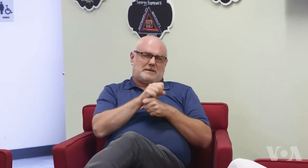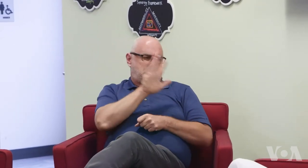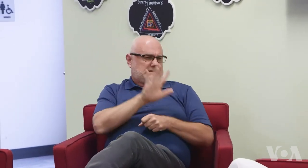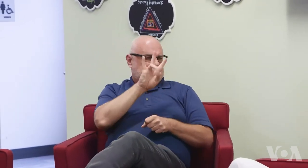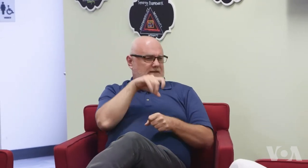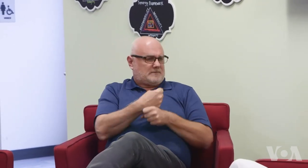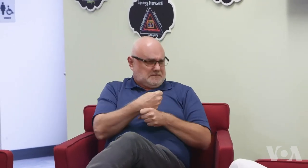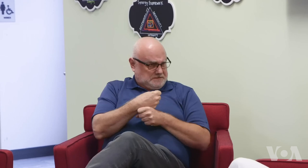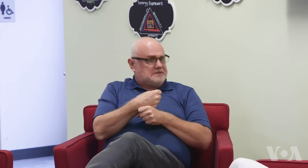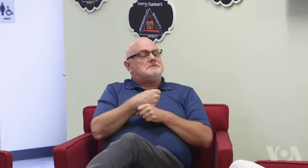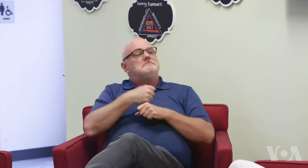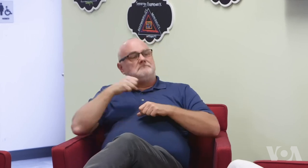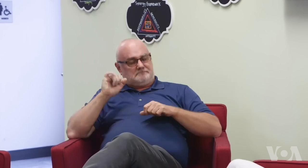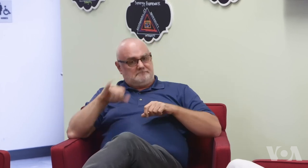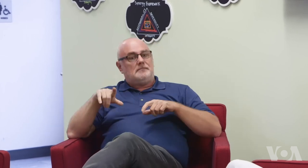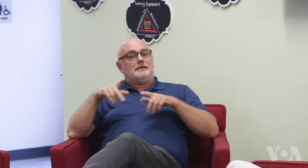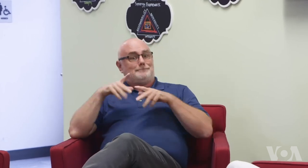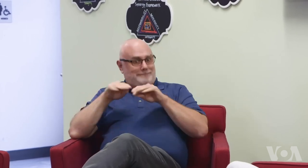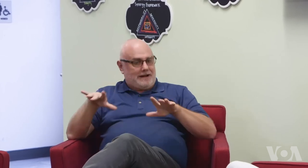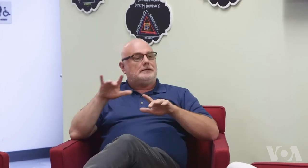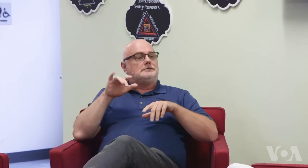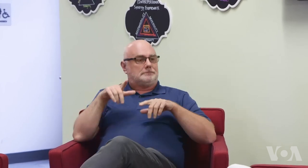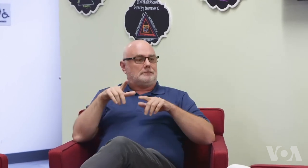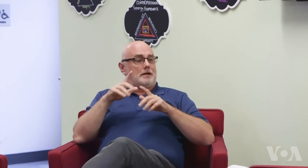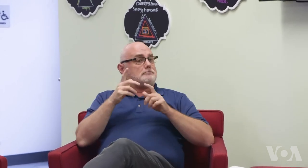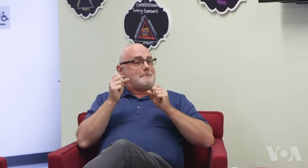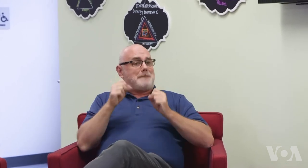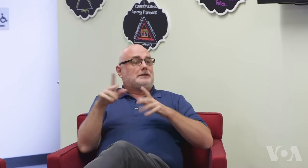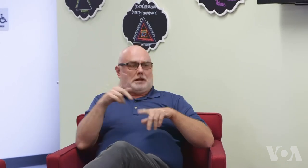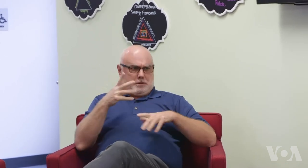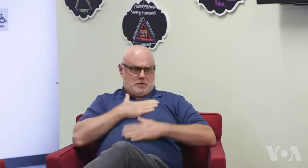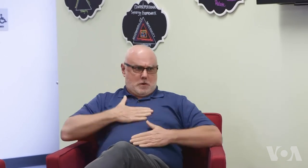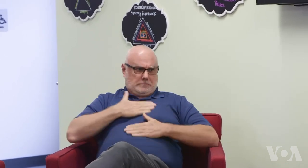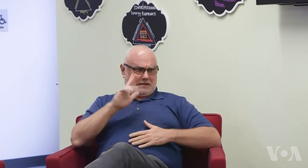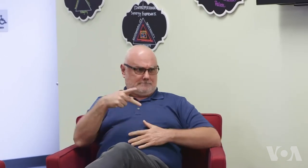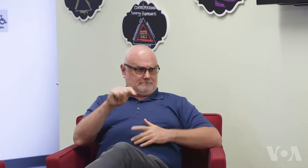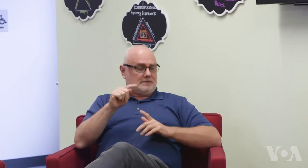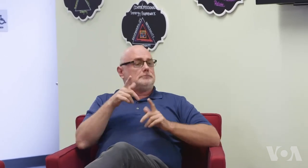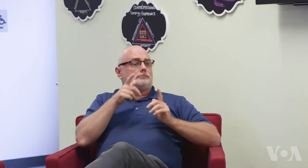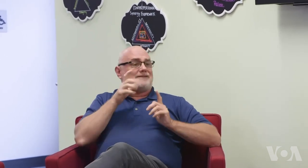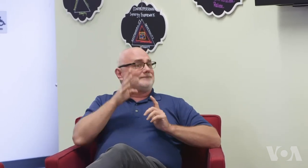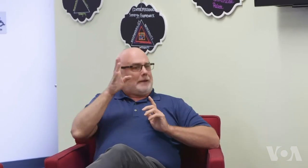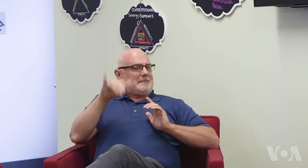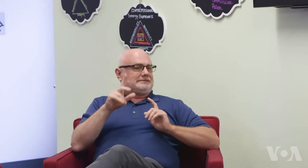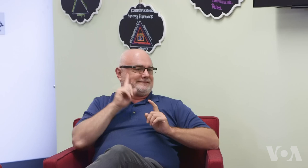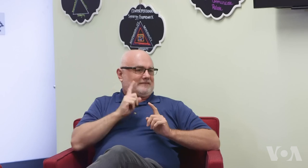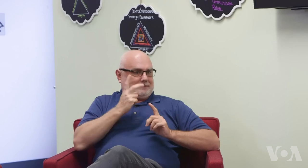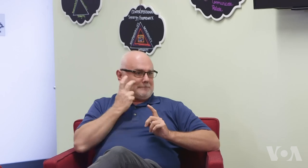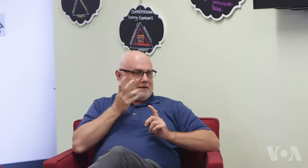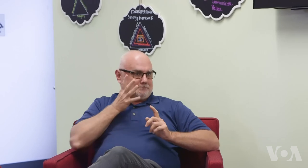Protactile (PT) began about 7 years ago and became very popular. So many DeafBlind people enjoy this type of PT.